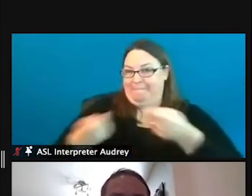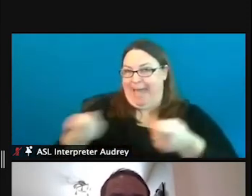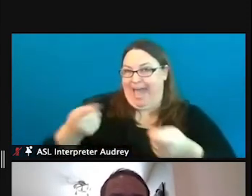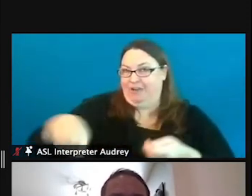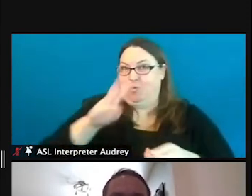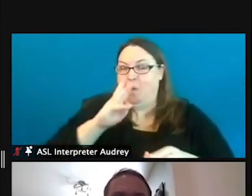points.